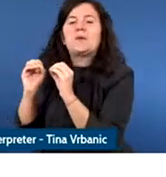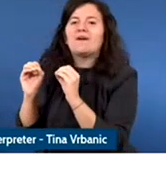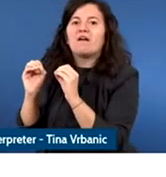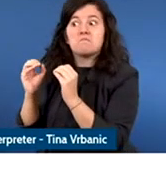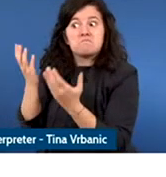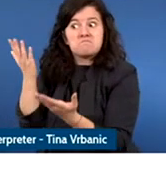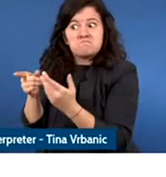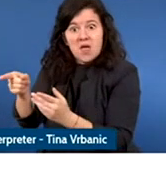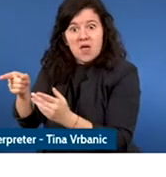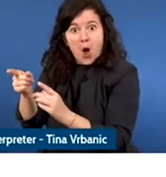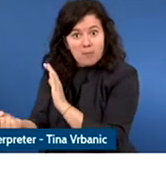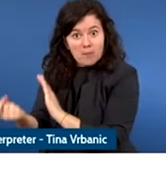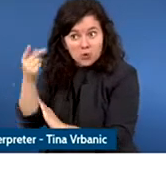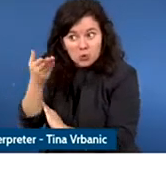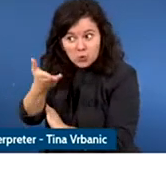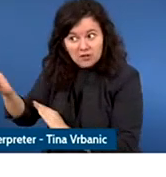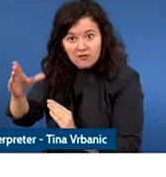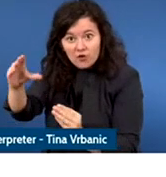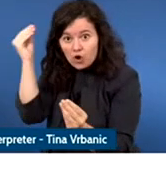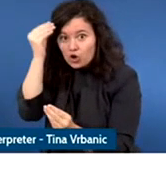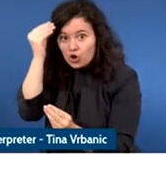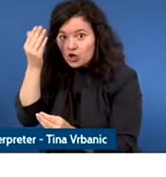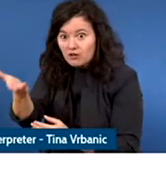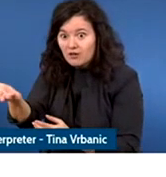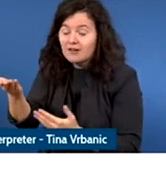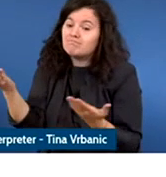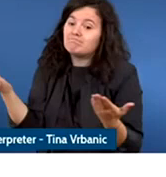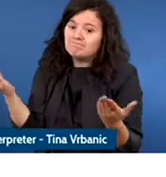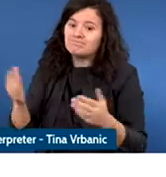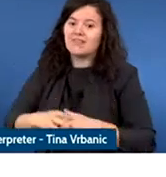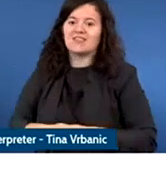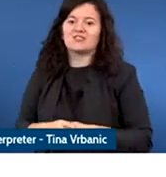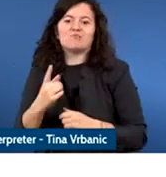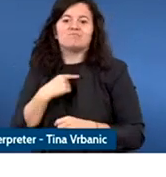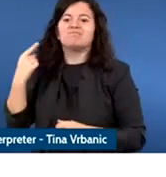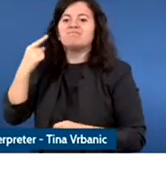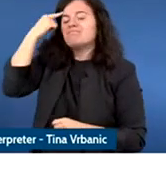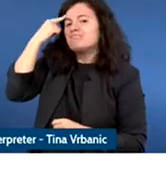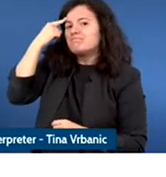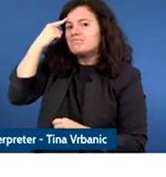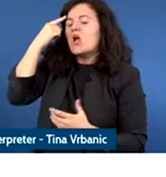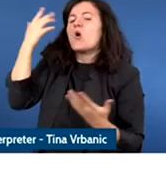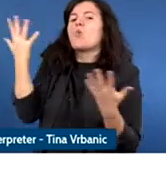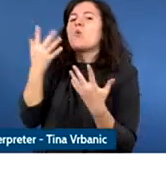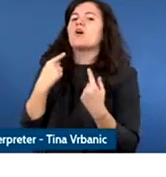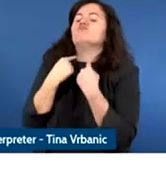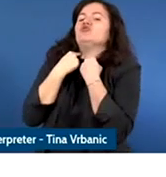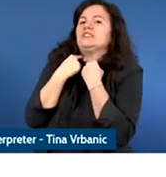I would say we need to focus on risks and responsibilities.